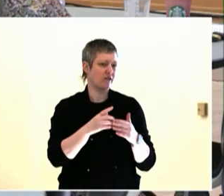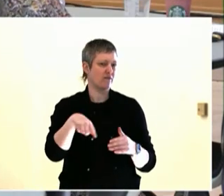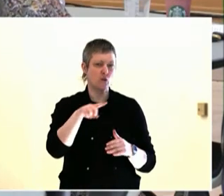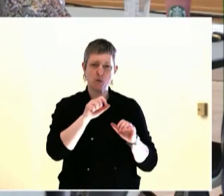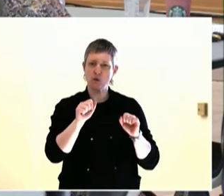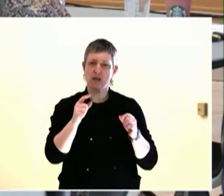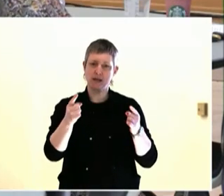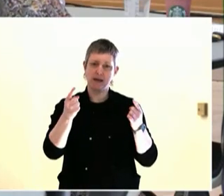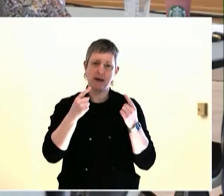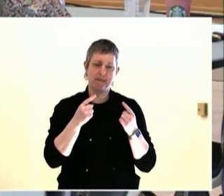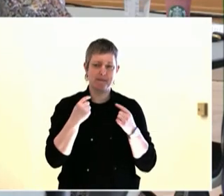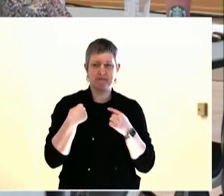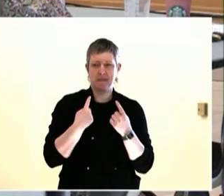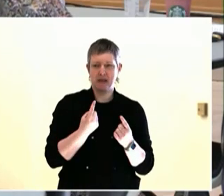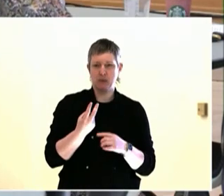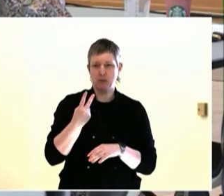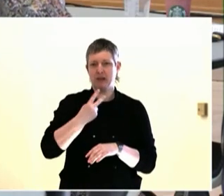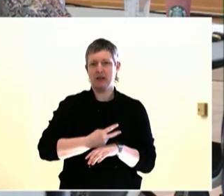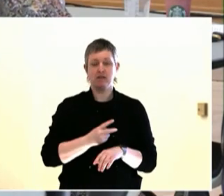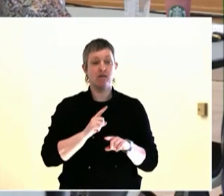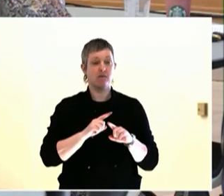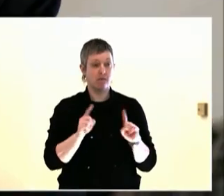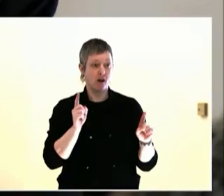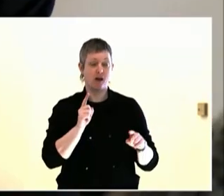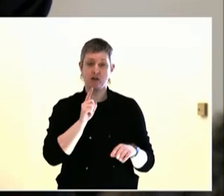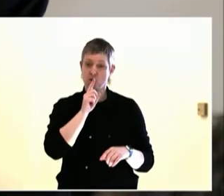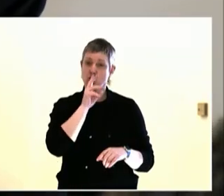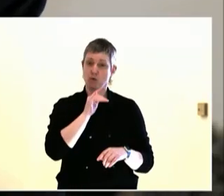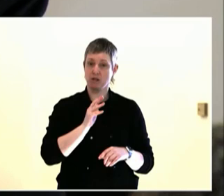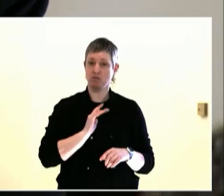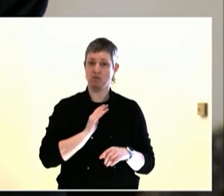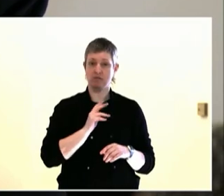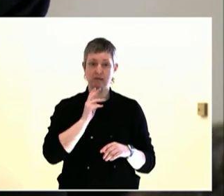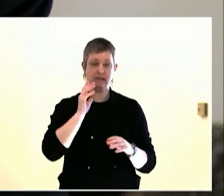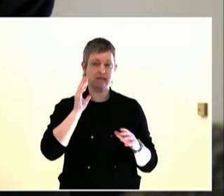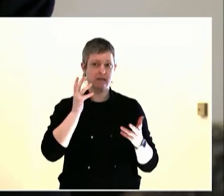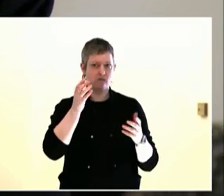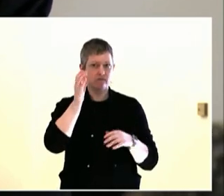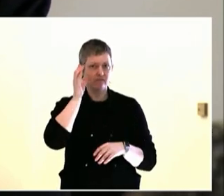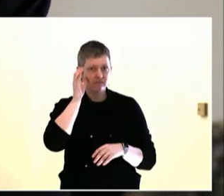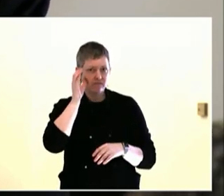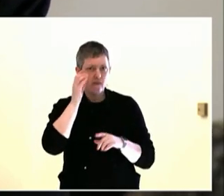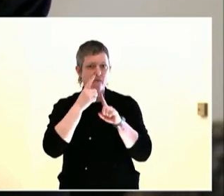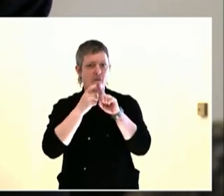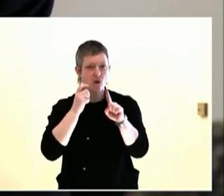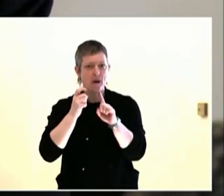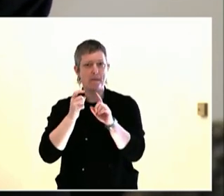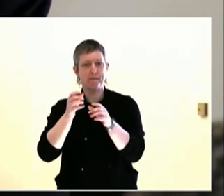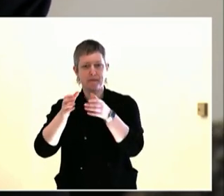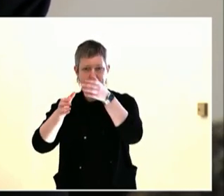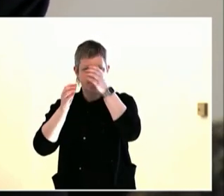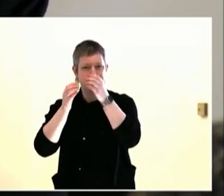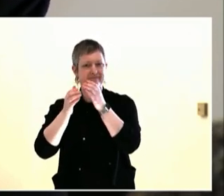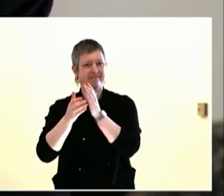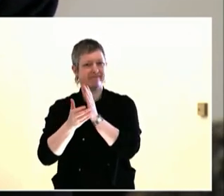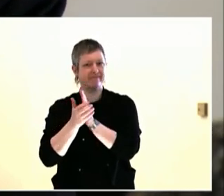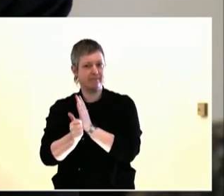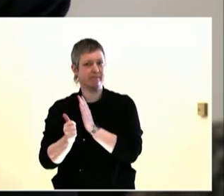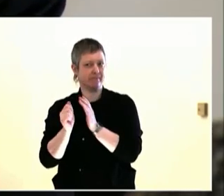You know, all that skill-building internally and there's experts across governments but also in our